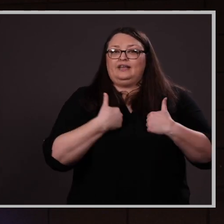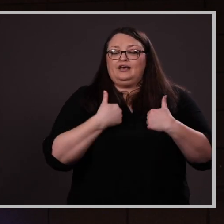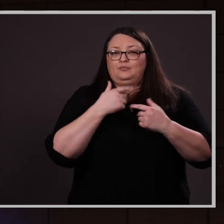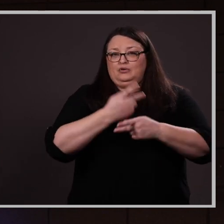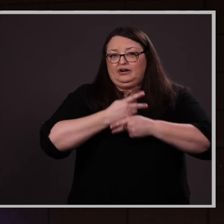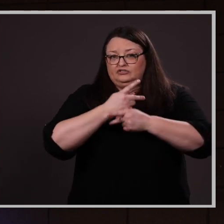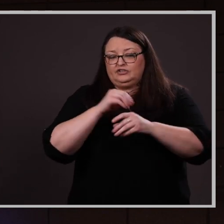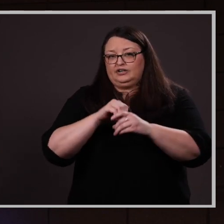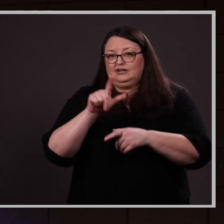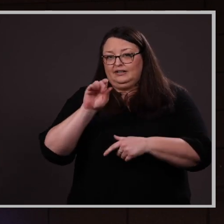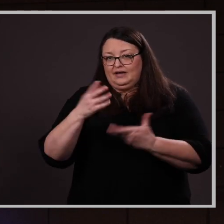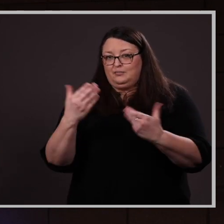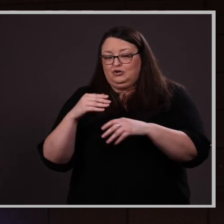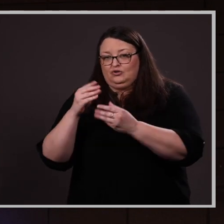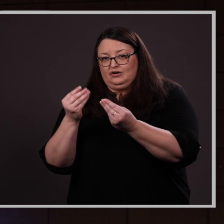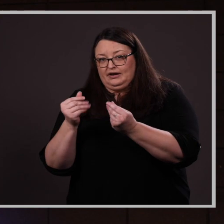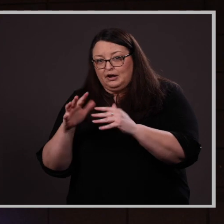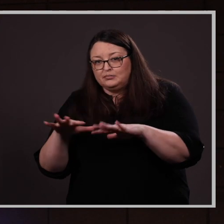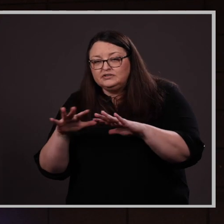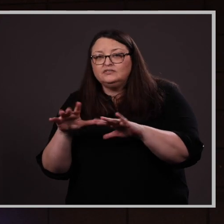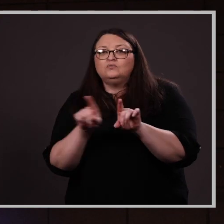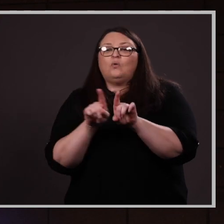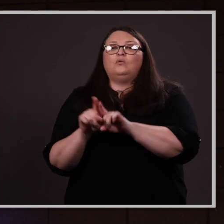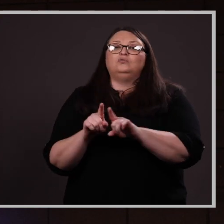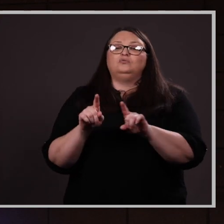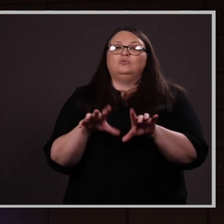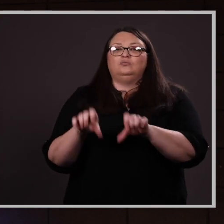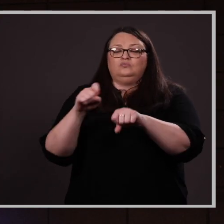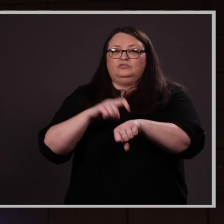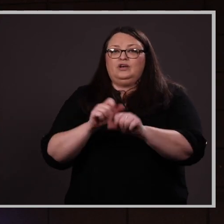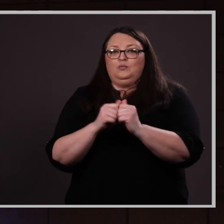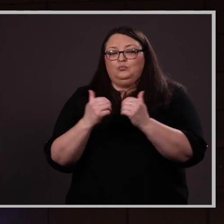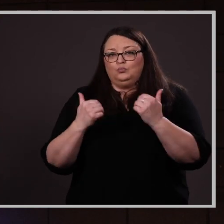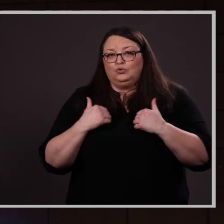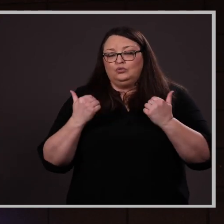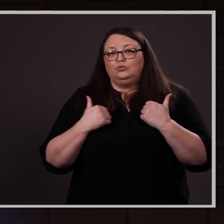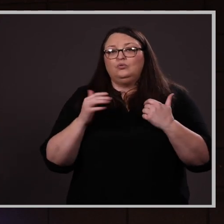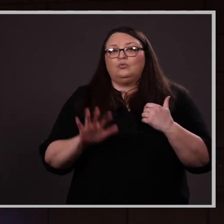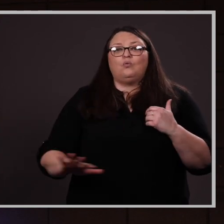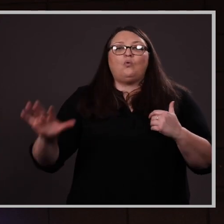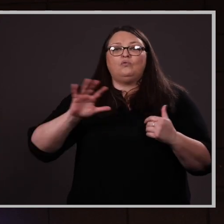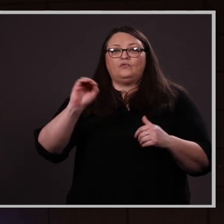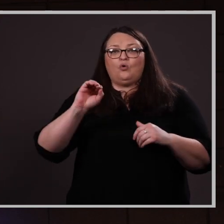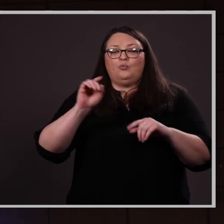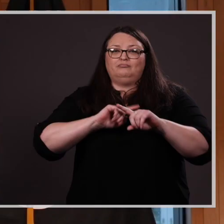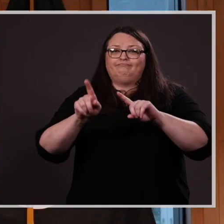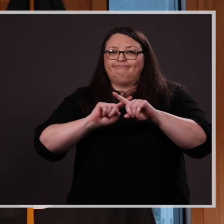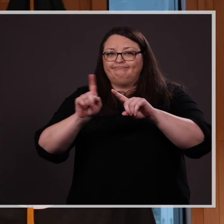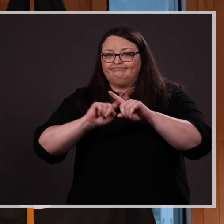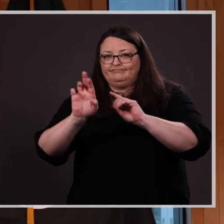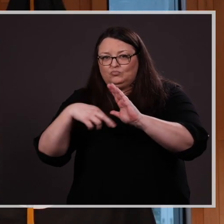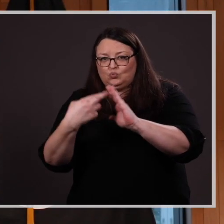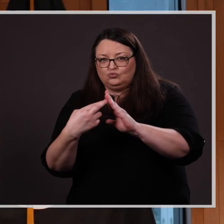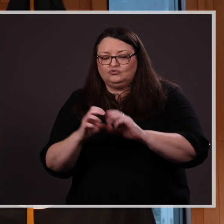on campus, and has spent time with youth across Omaha in various capacities. Andrea is driven